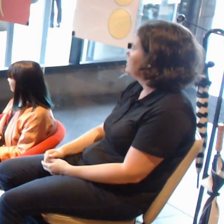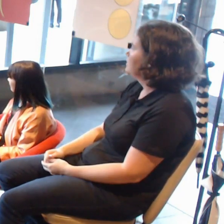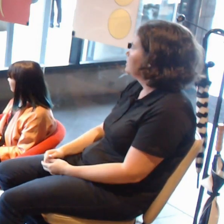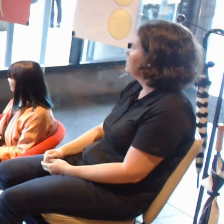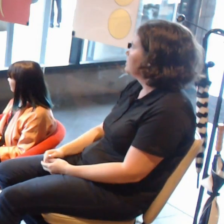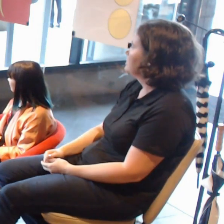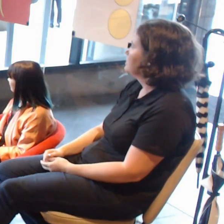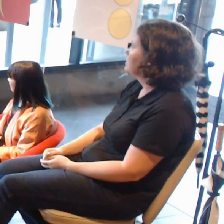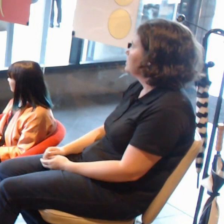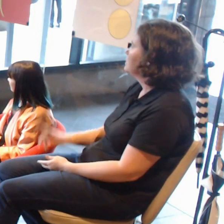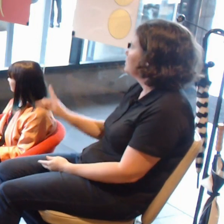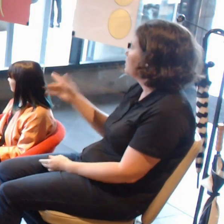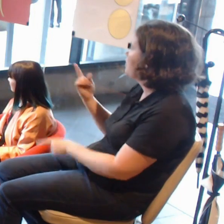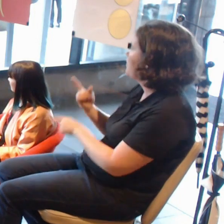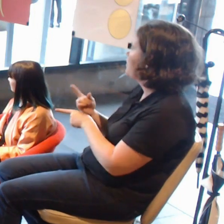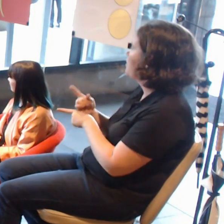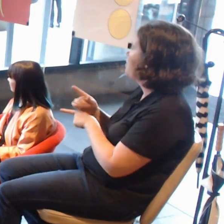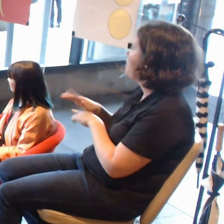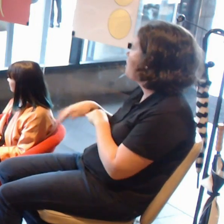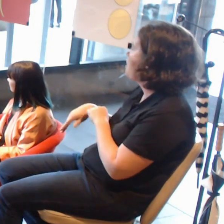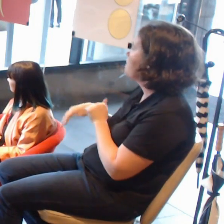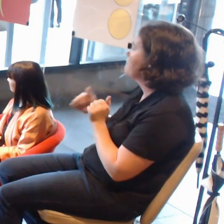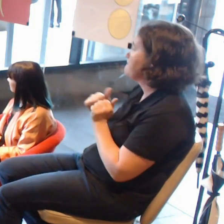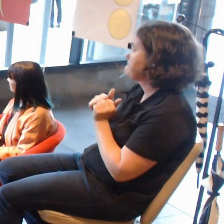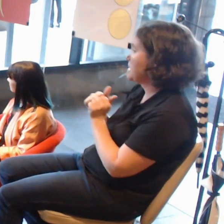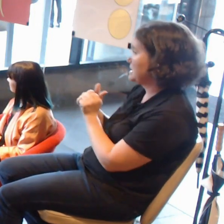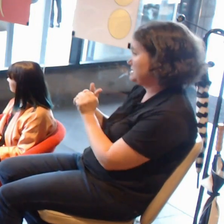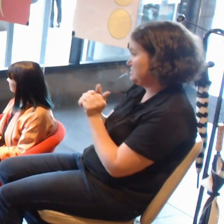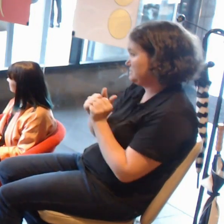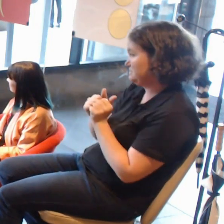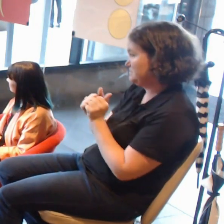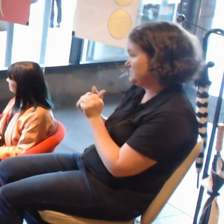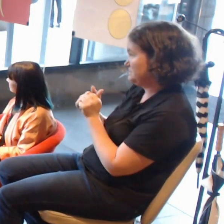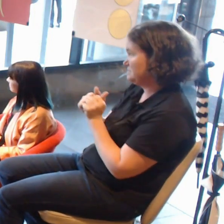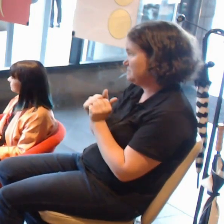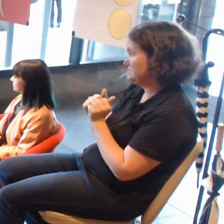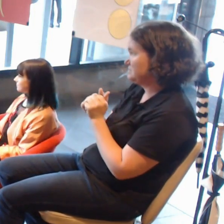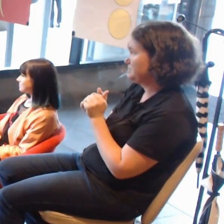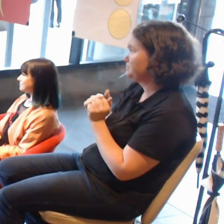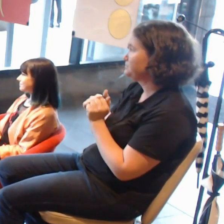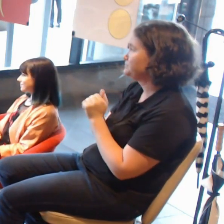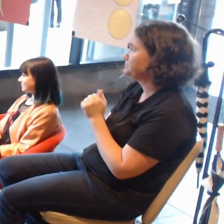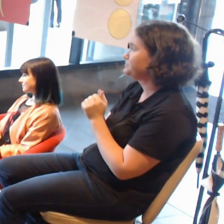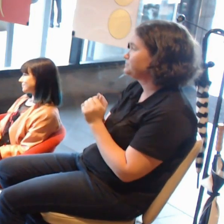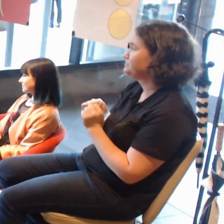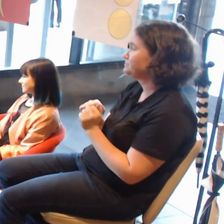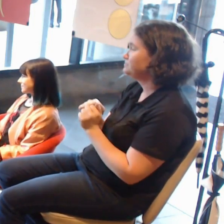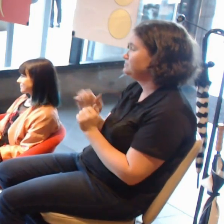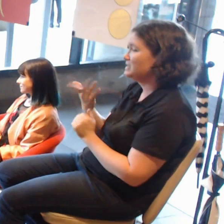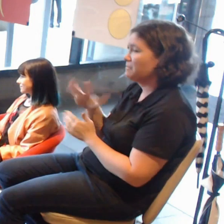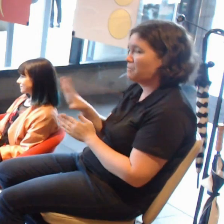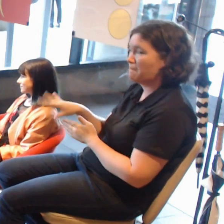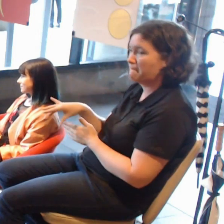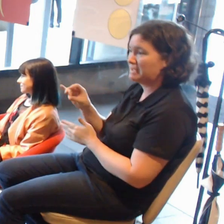For people who aren't familiar, if anyone has picked up Snapchat and seen the videos